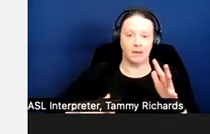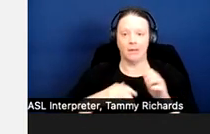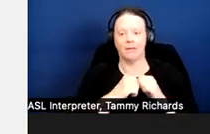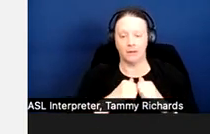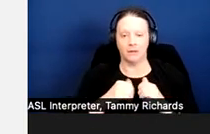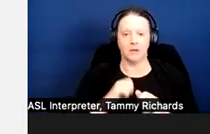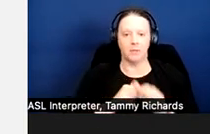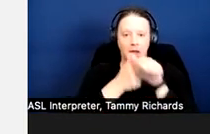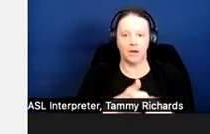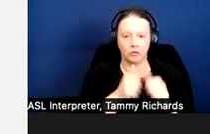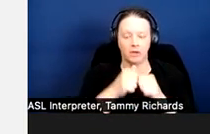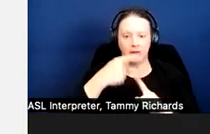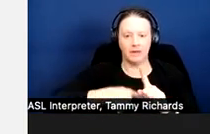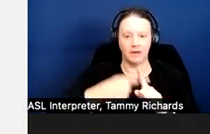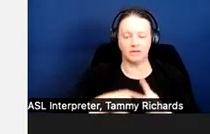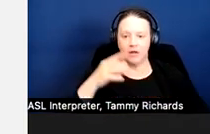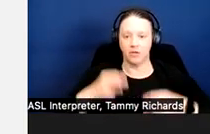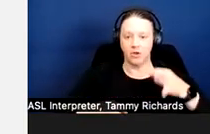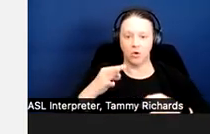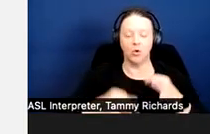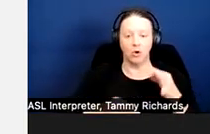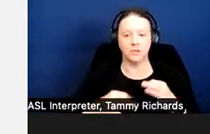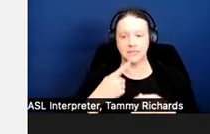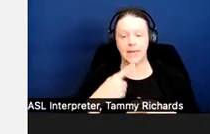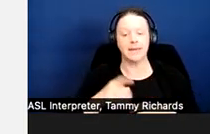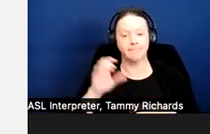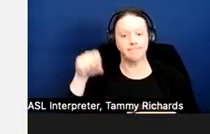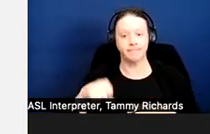And the court in that case ruled that the tenant was entitled to such an accommodation,